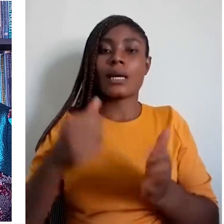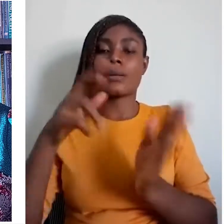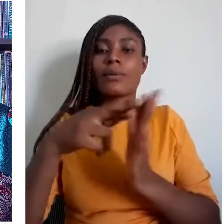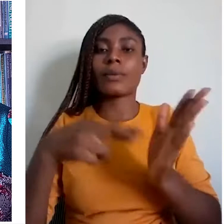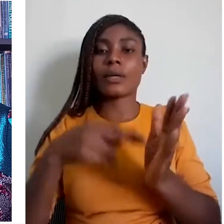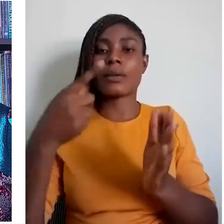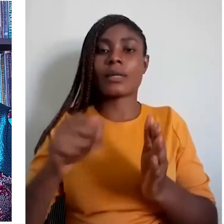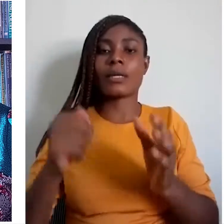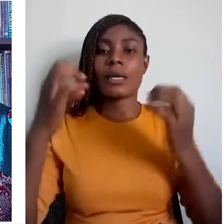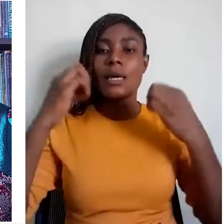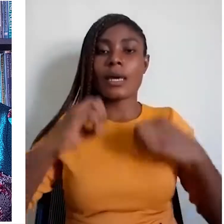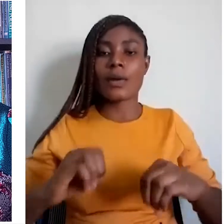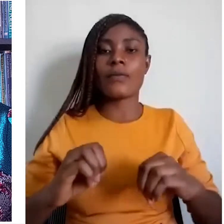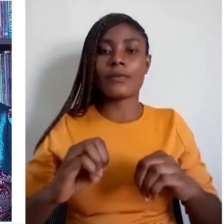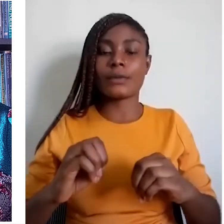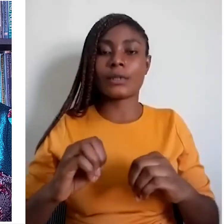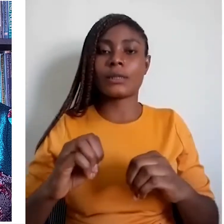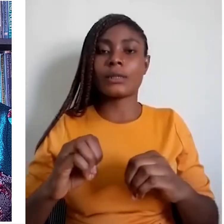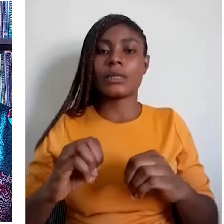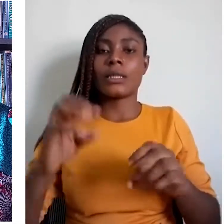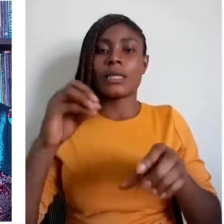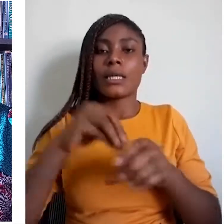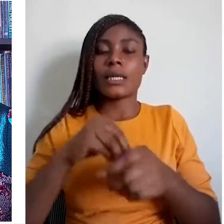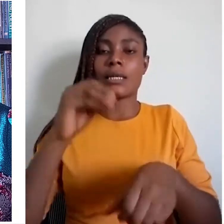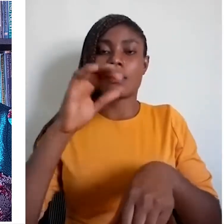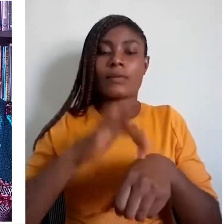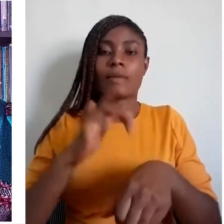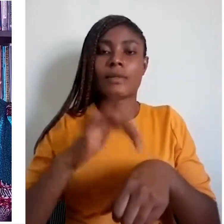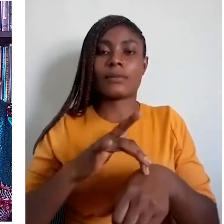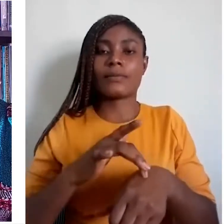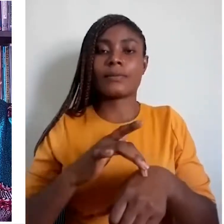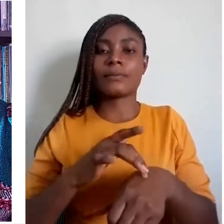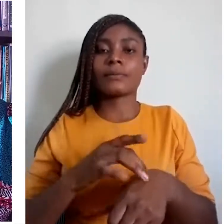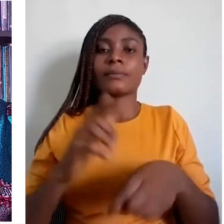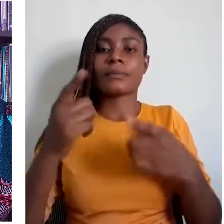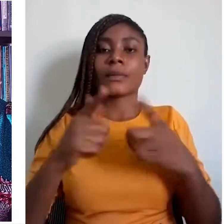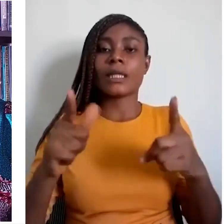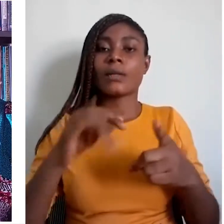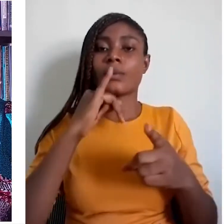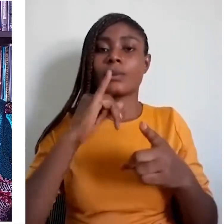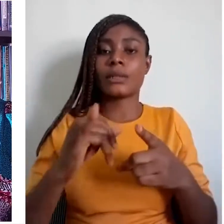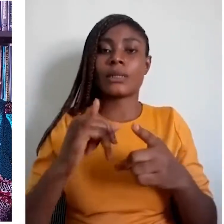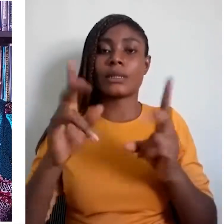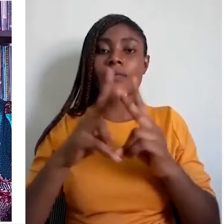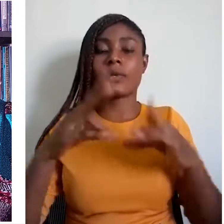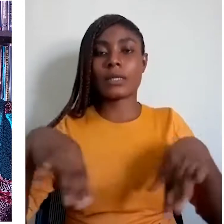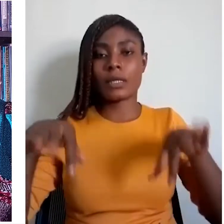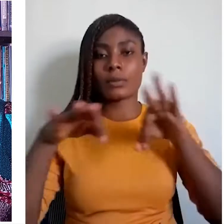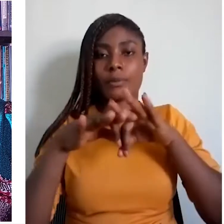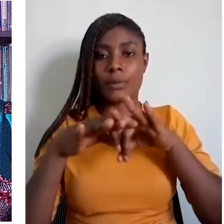on implementation ineffective. Language is an extremely important aspect of a people.